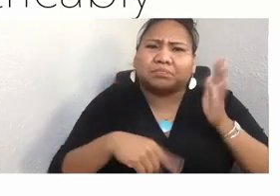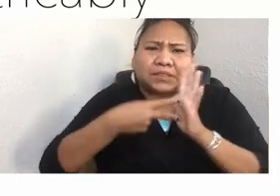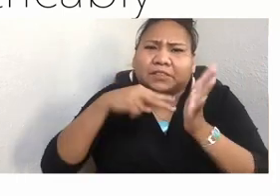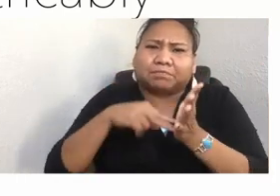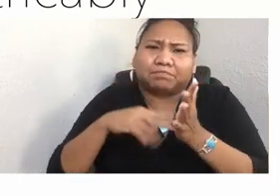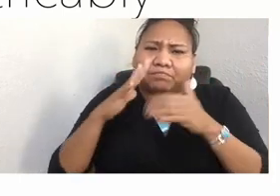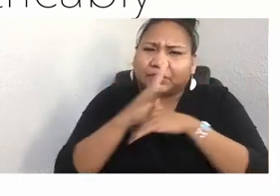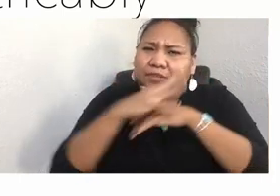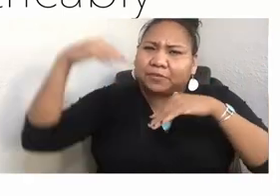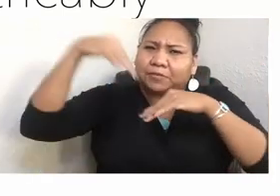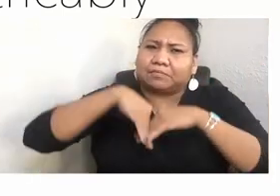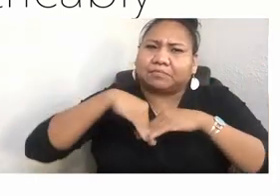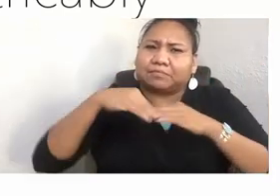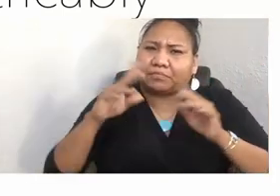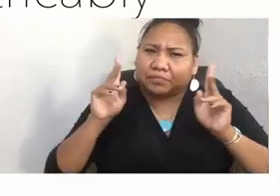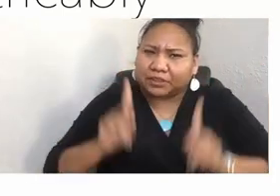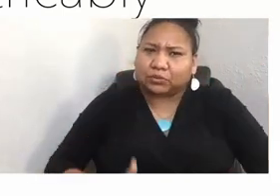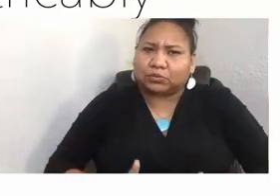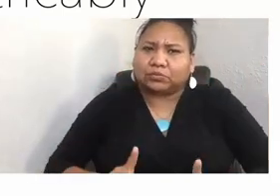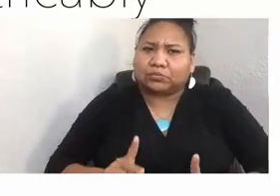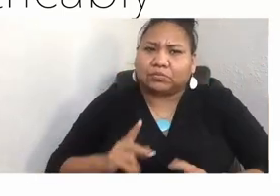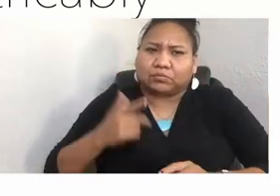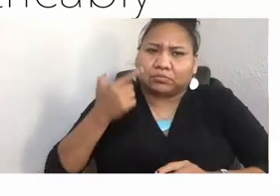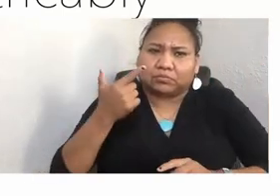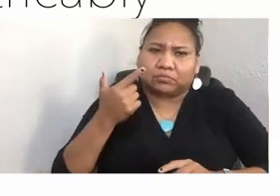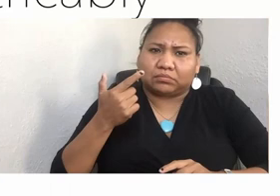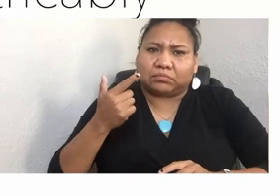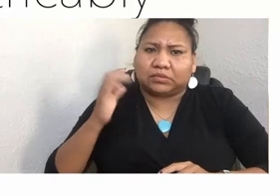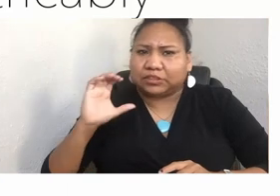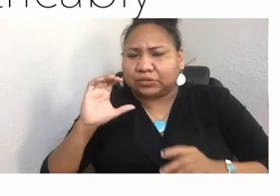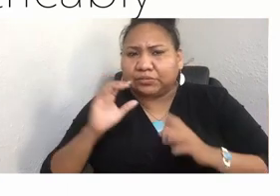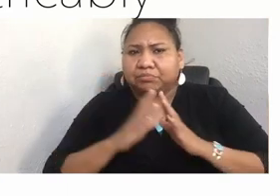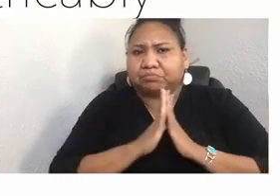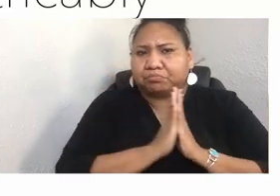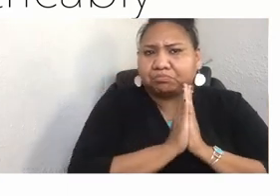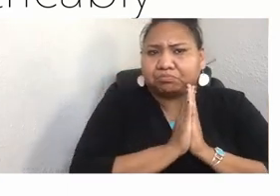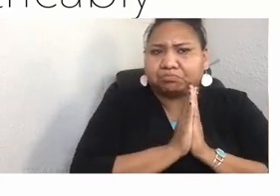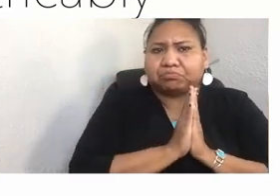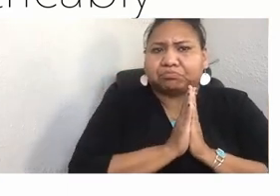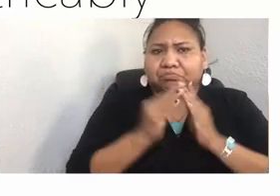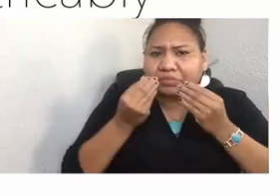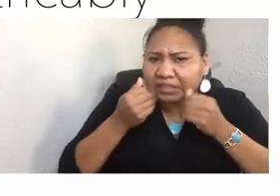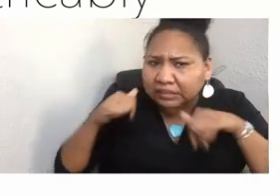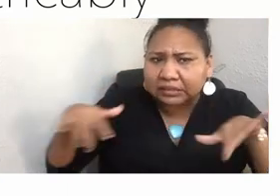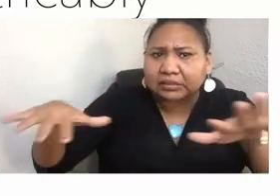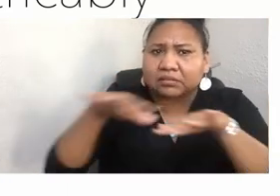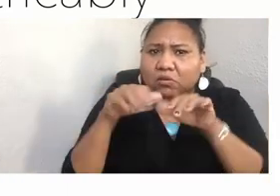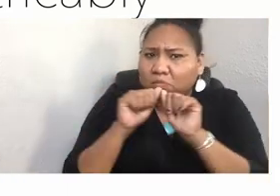And I had to experience for myself the incredible range of homelands of tribal nations to interact with people in their ancient territories